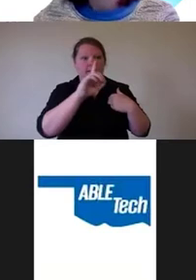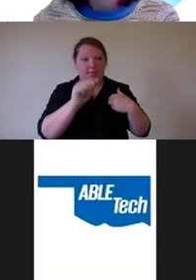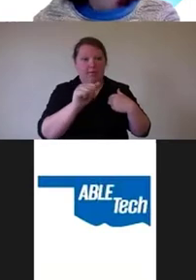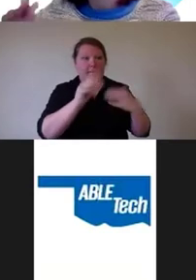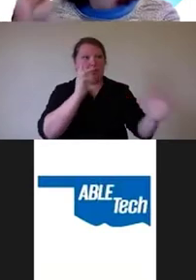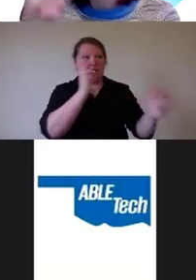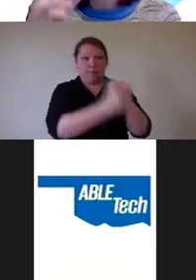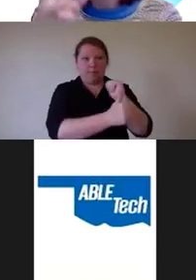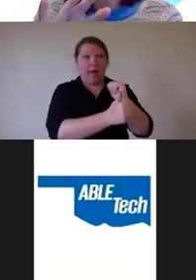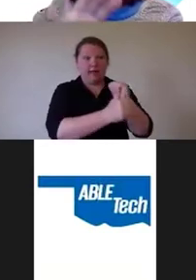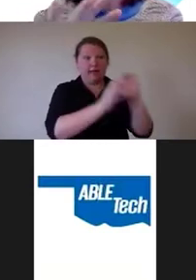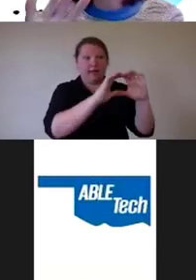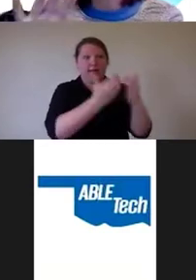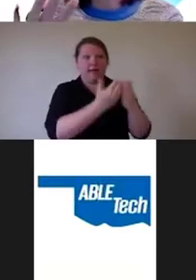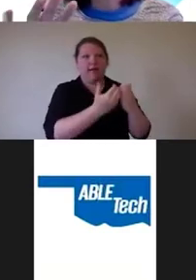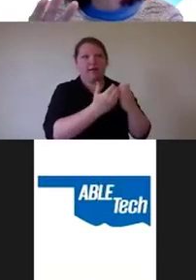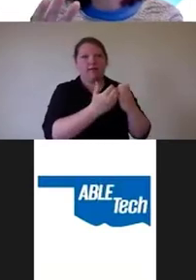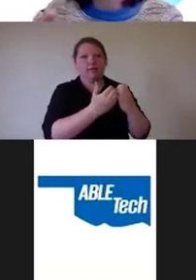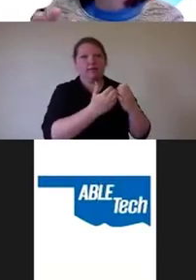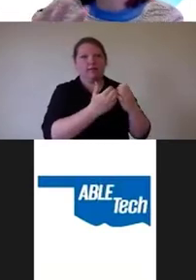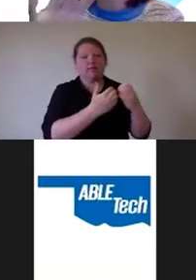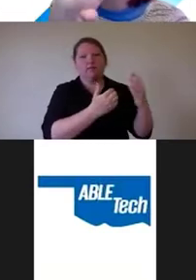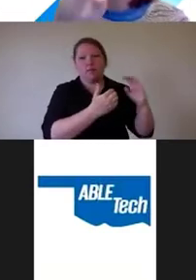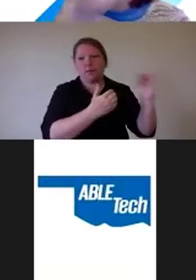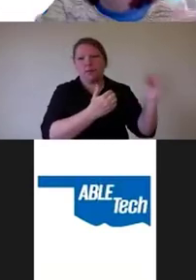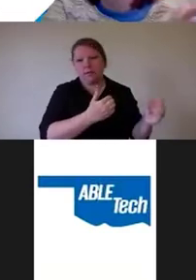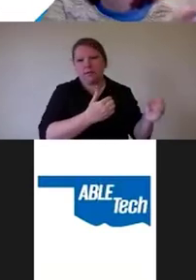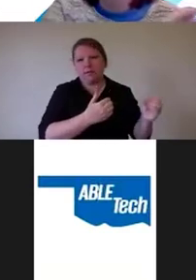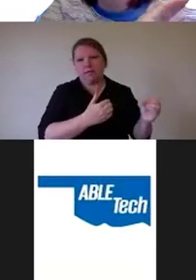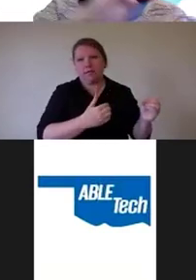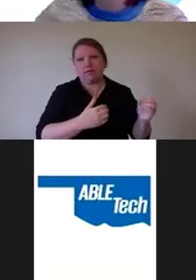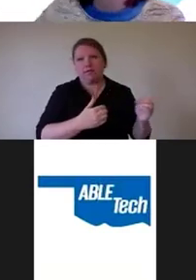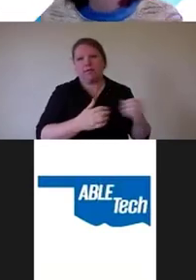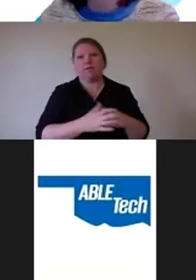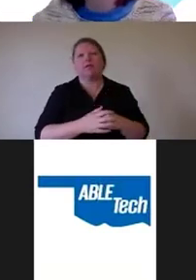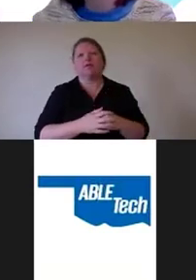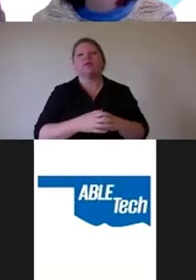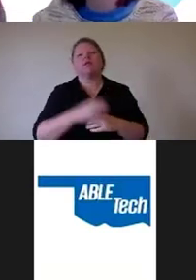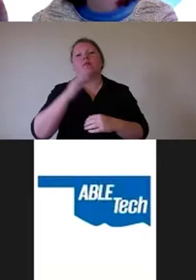So four times as many people with disabilities were failing the courses were passing the course.